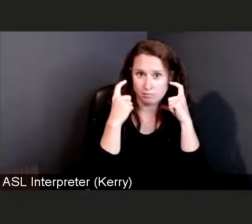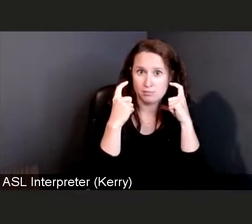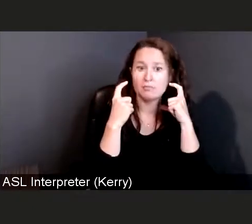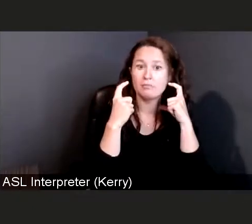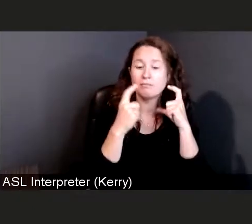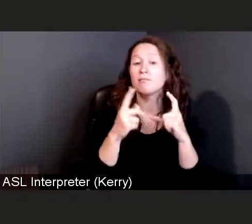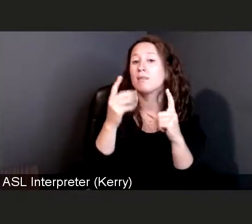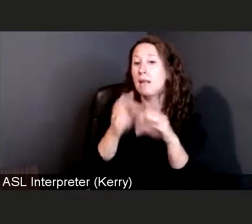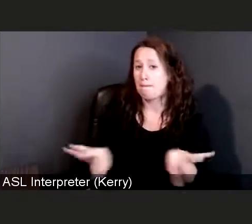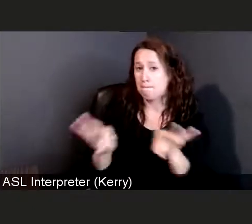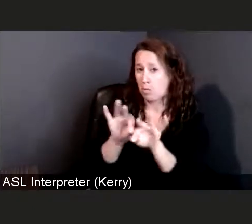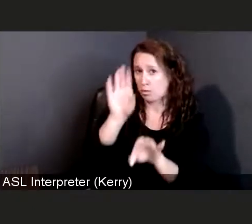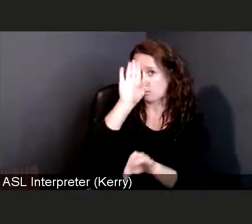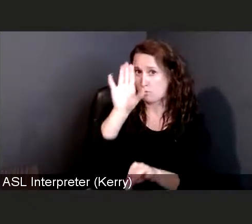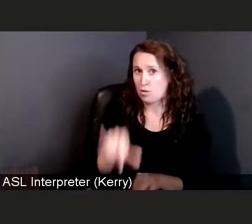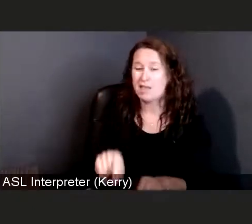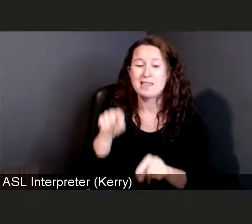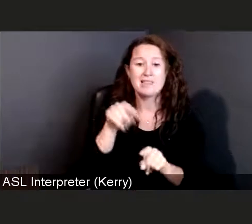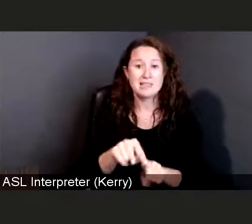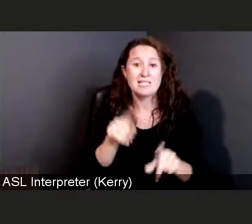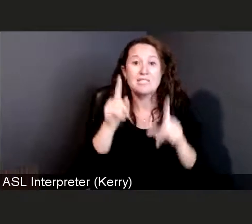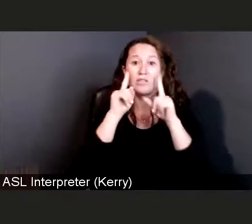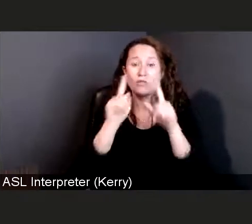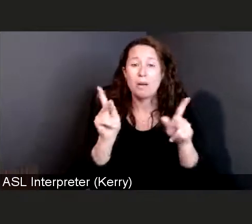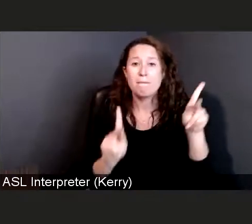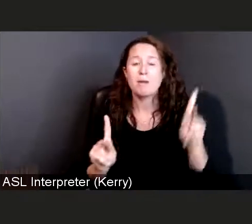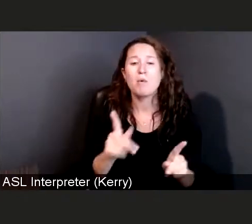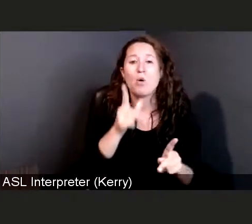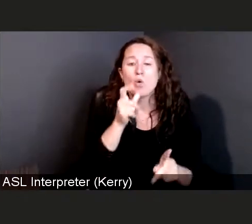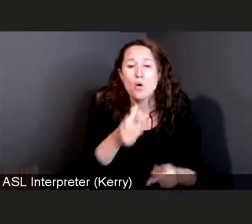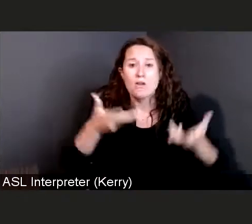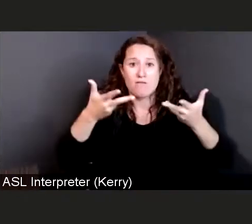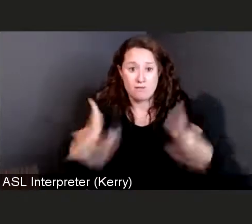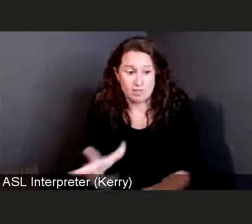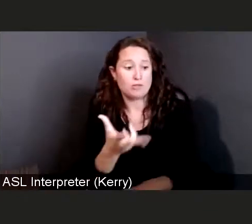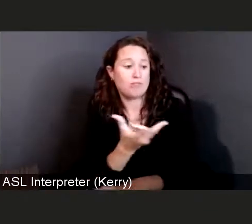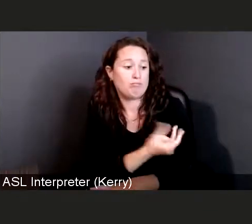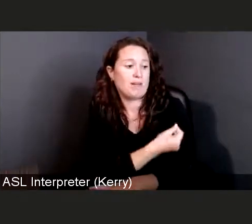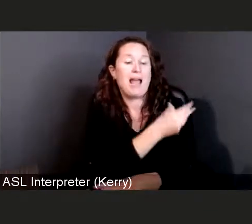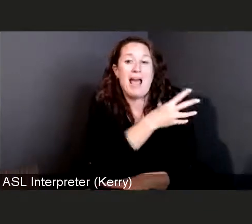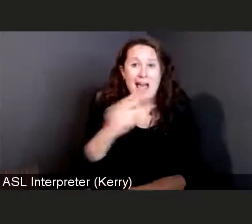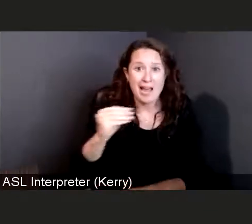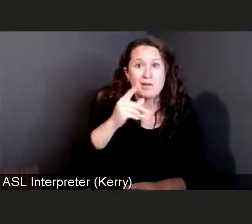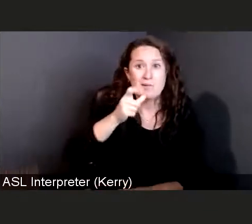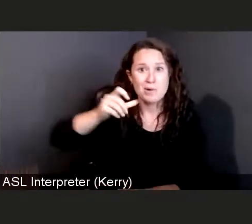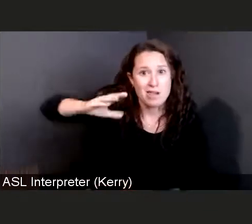that this is for vaccinated and unvaccinated people. I'm gonna repeat that again,